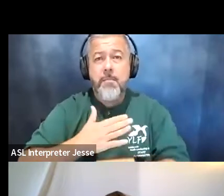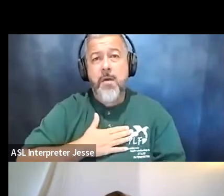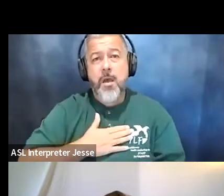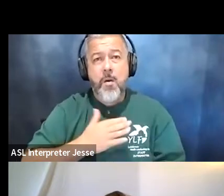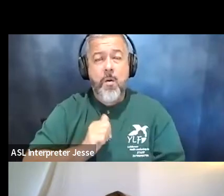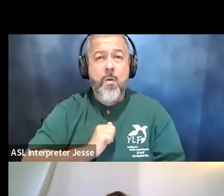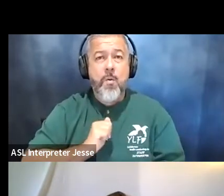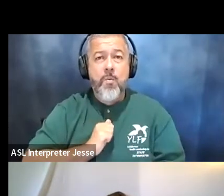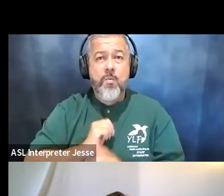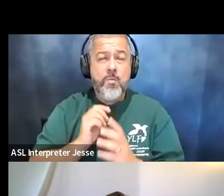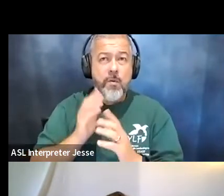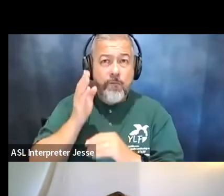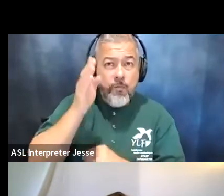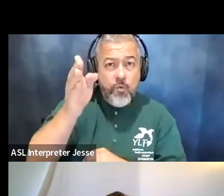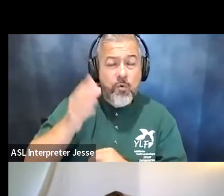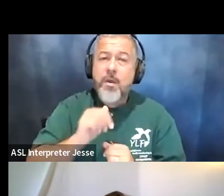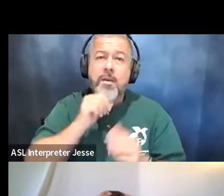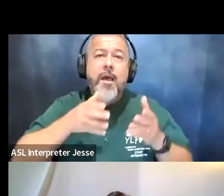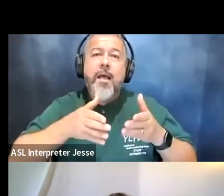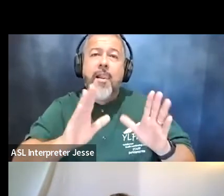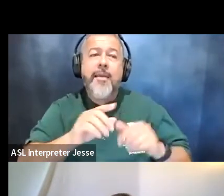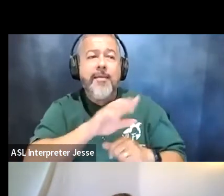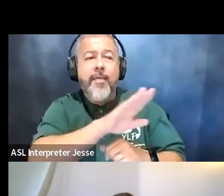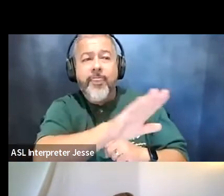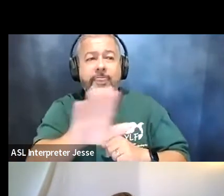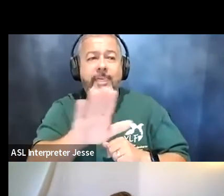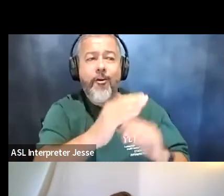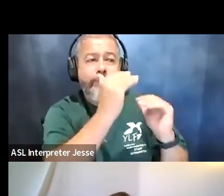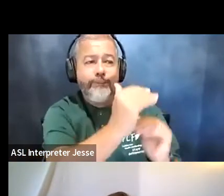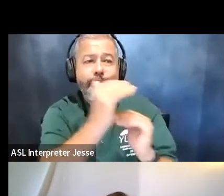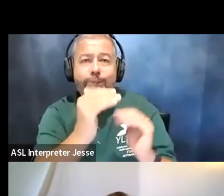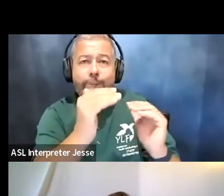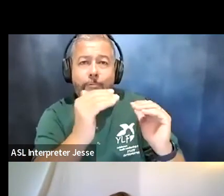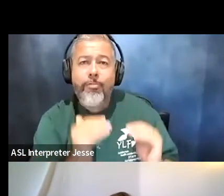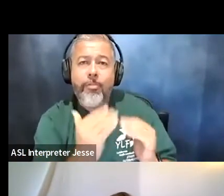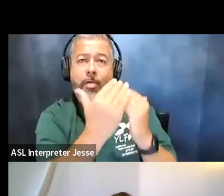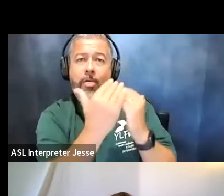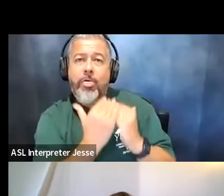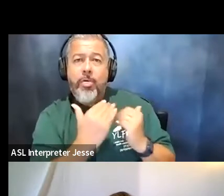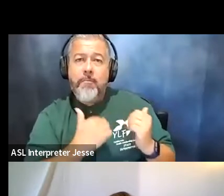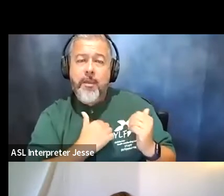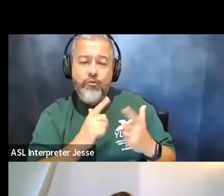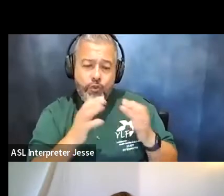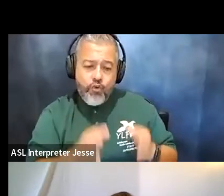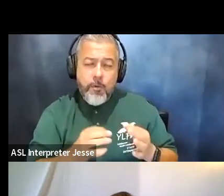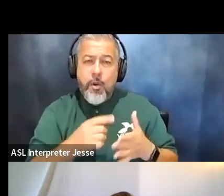destiny and not let pre-notions of of disability determine where i was going to go in life